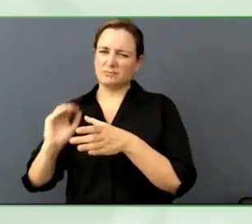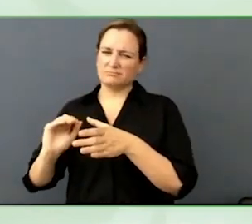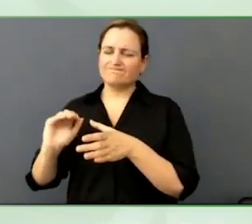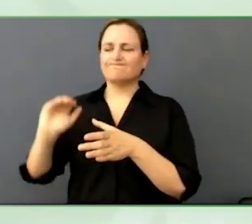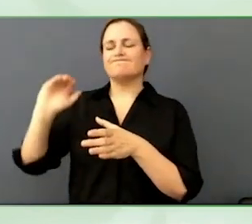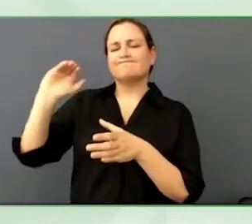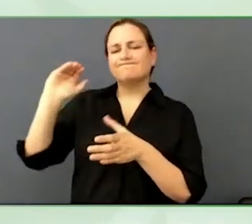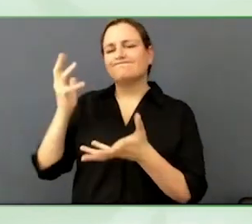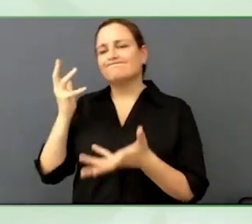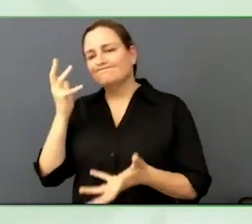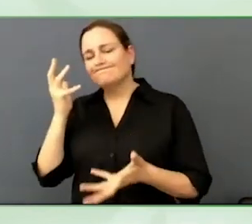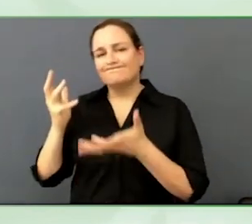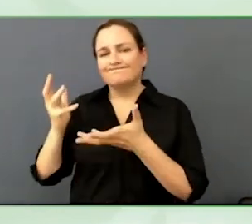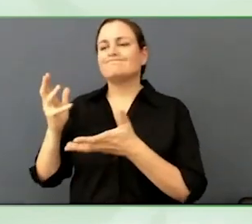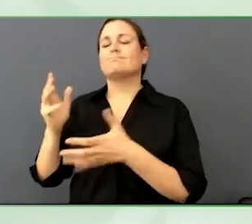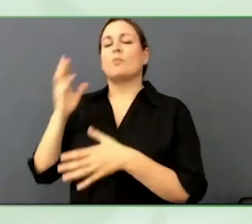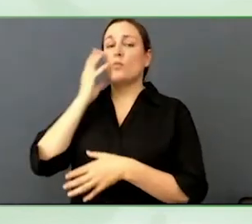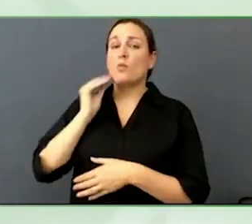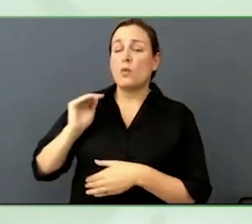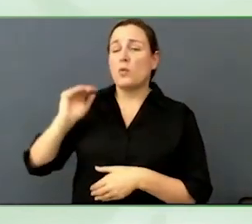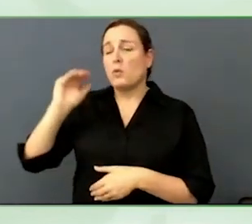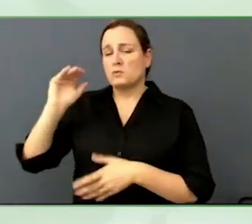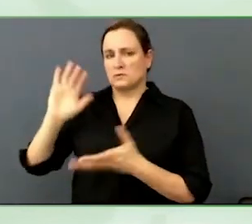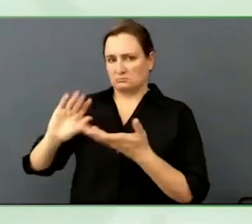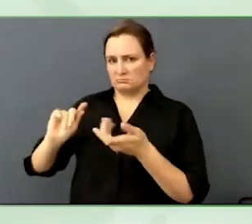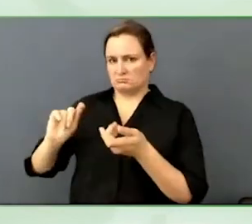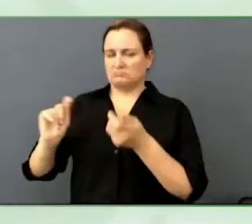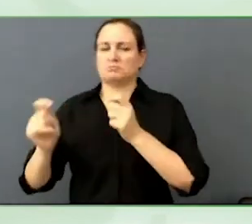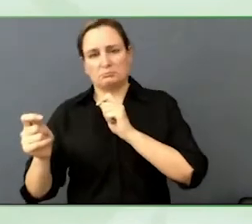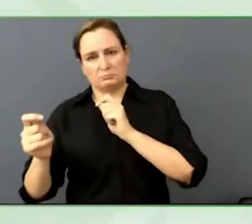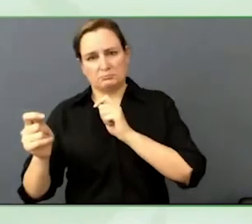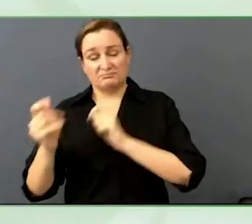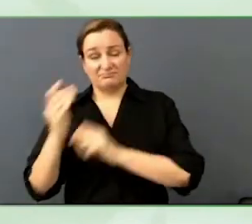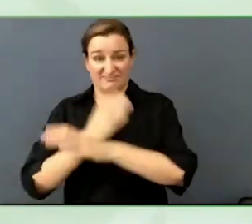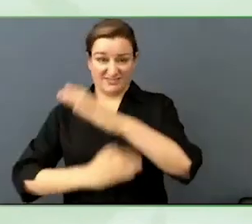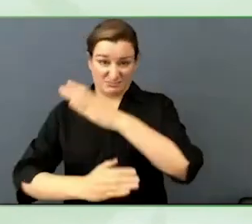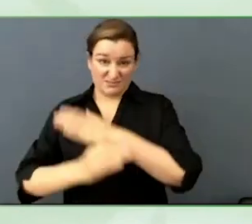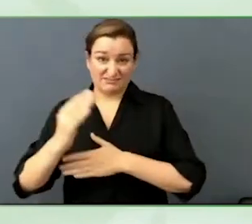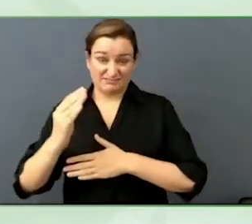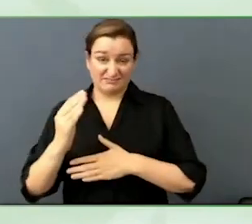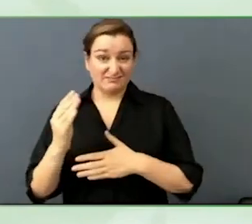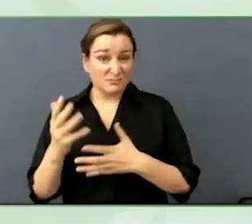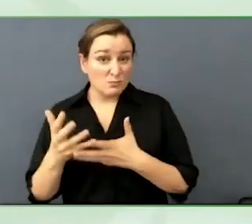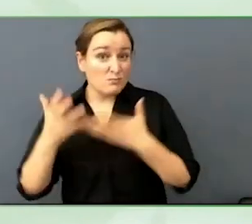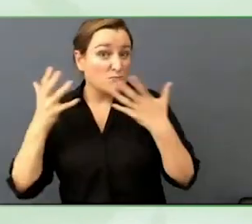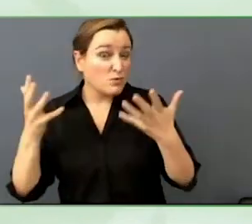Certainly around hearing and vision and these are going to play in.